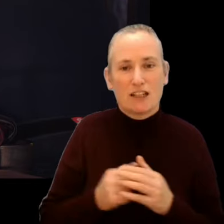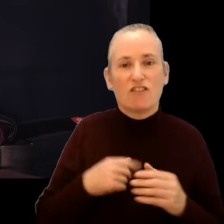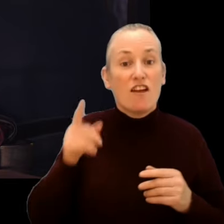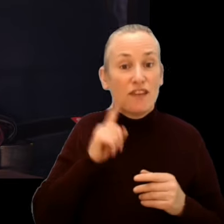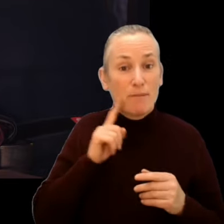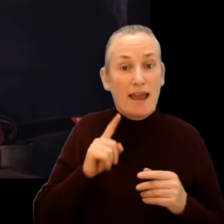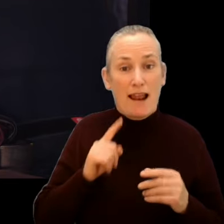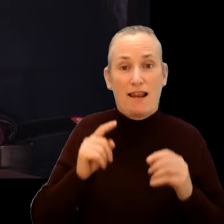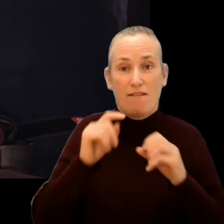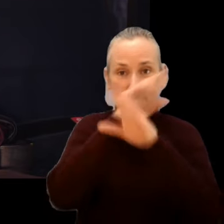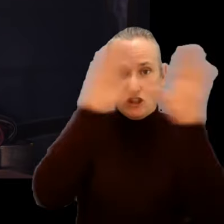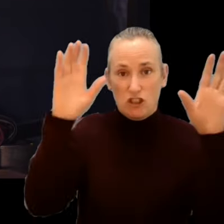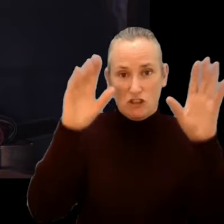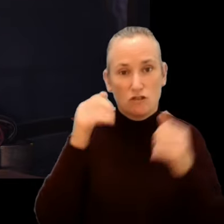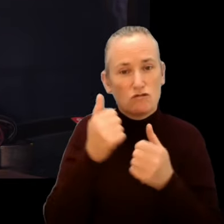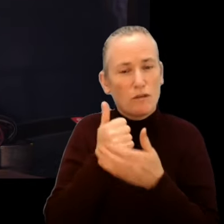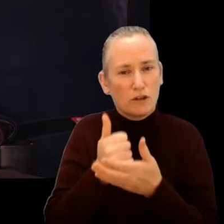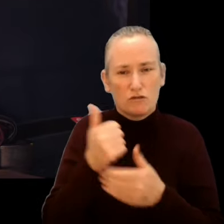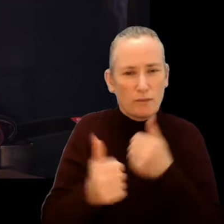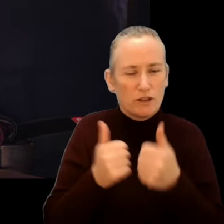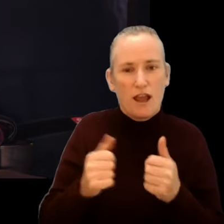which can be experienced exclusively in a cinema setting.